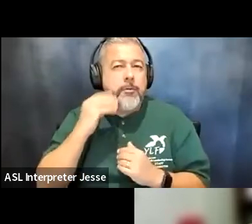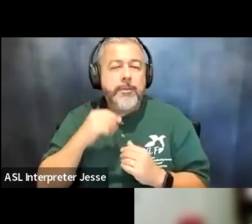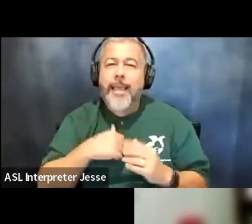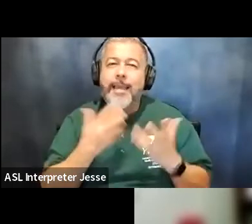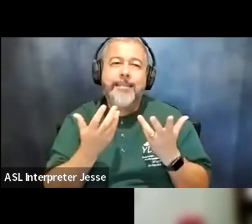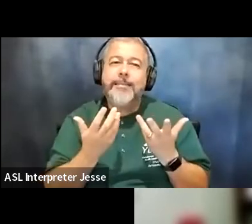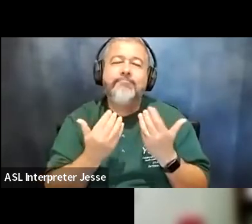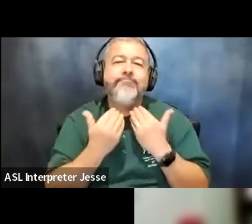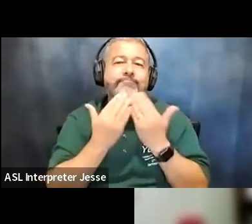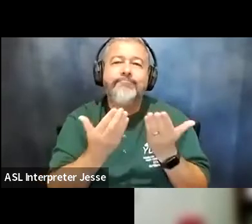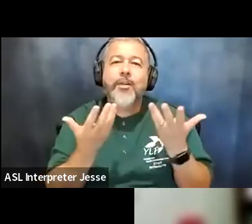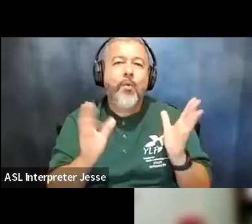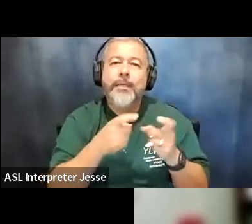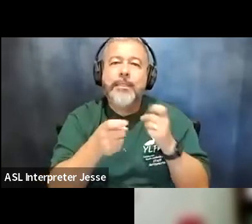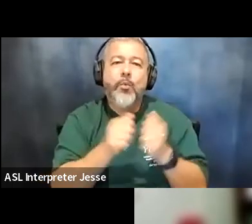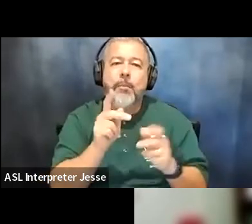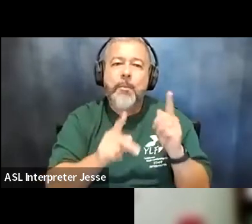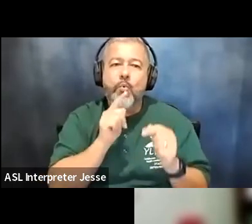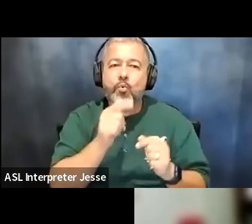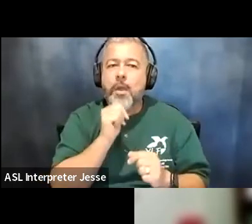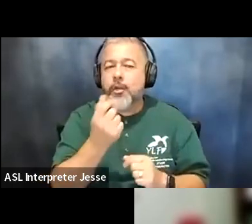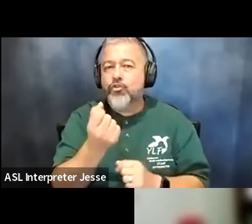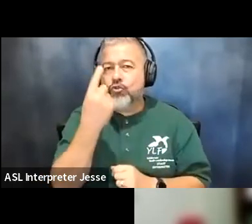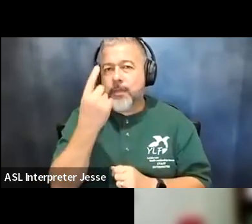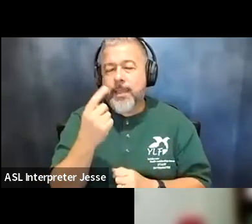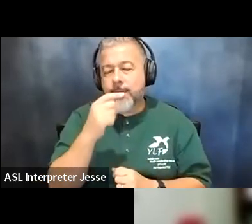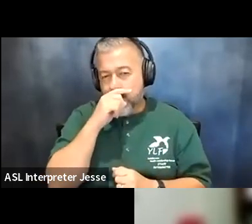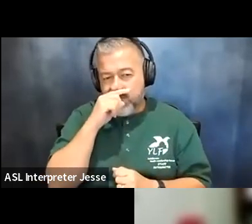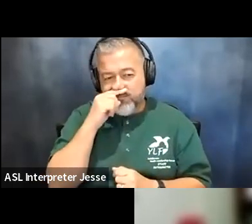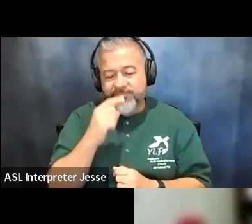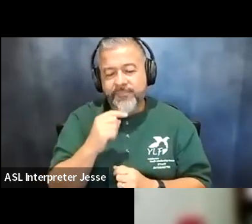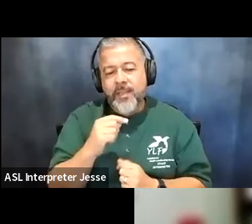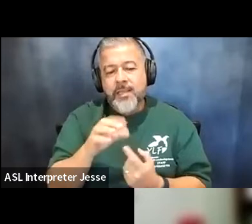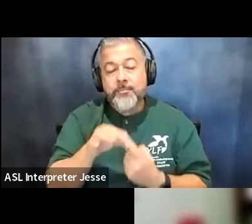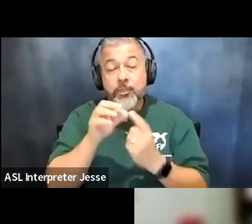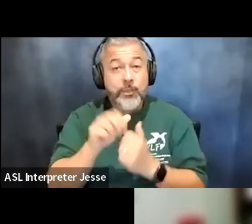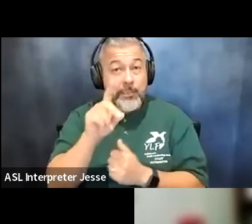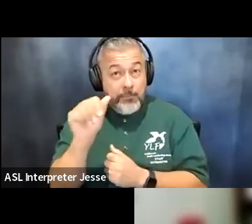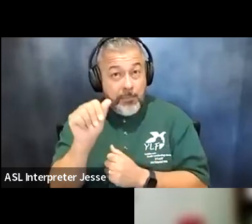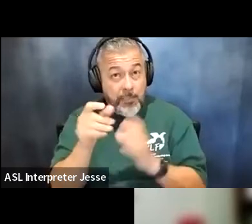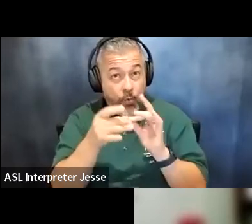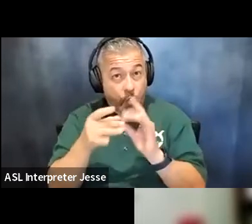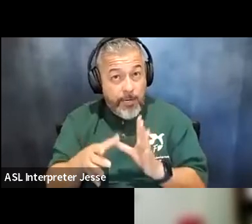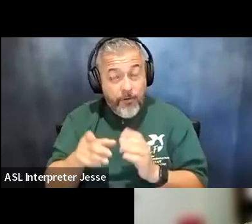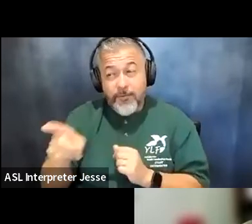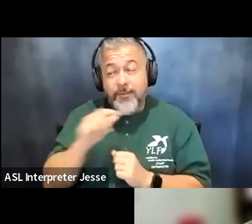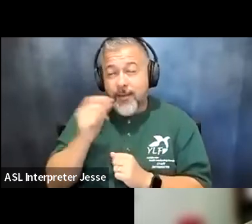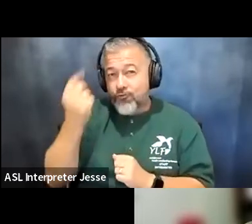didn't really understand you know especially the disability coordinator it forced me to